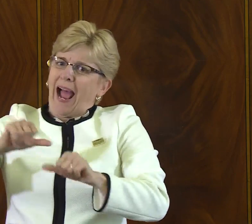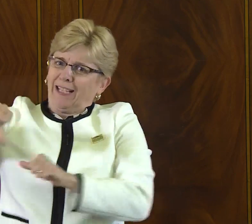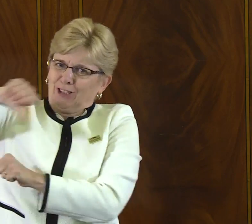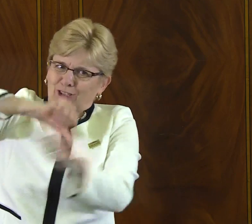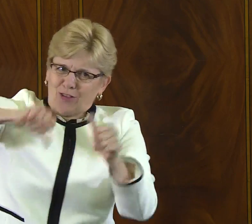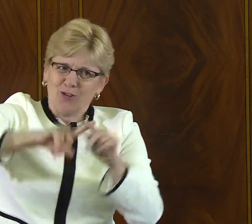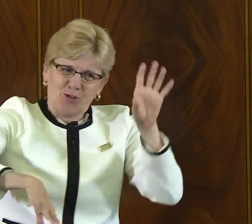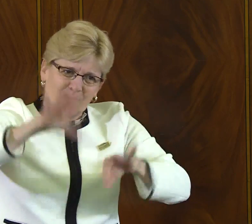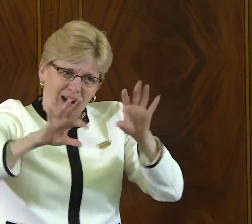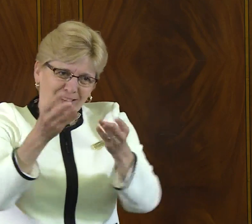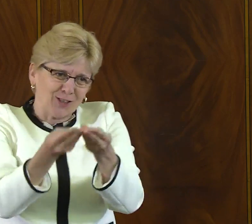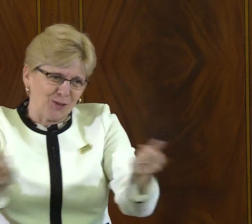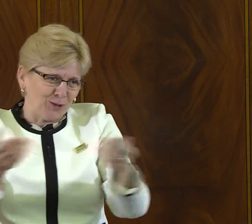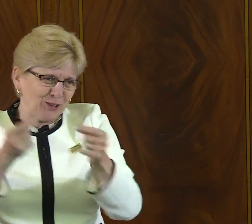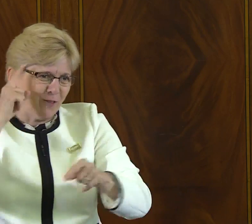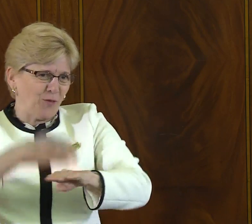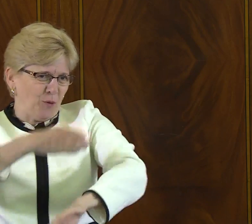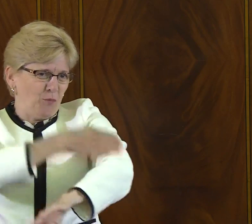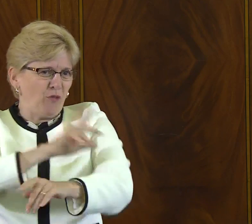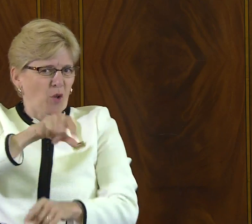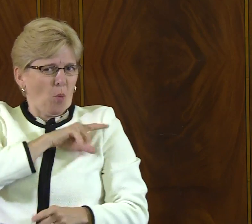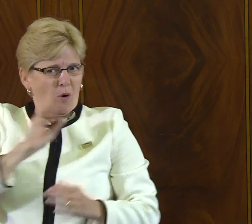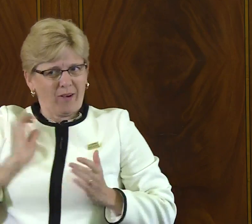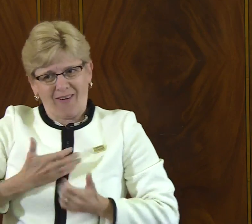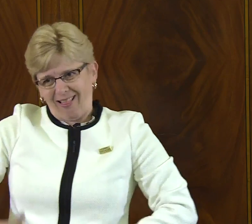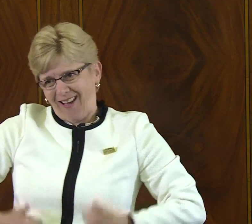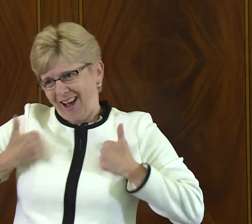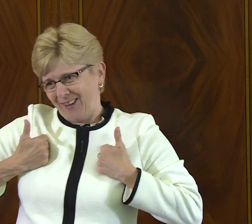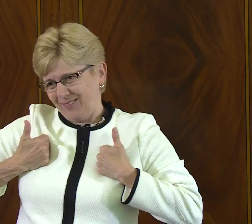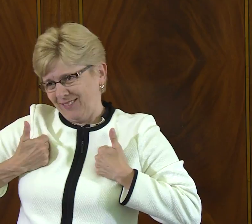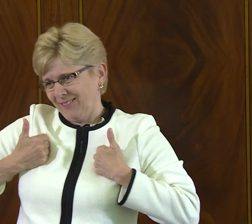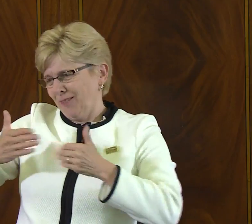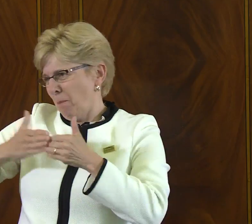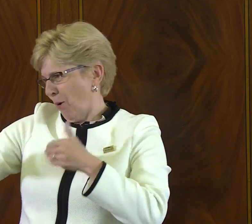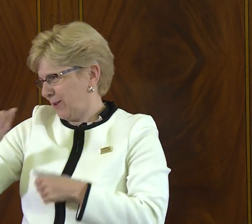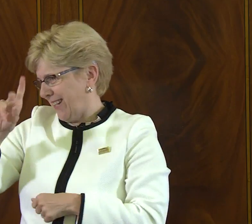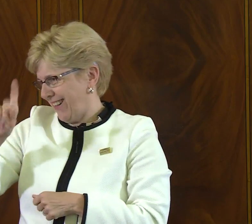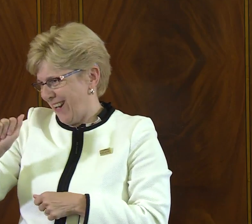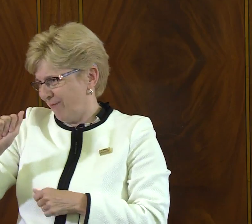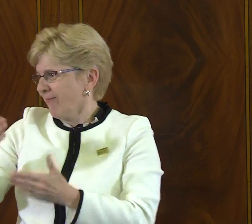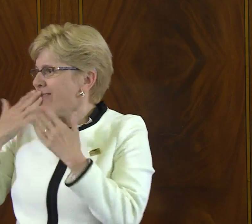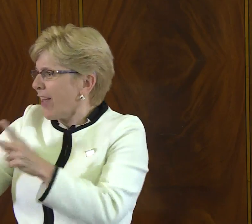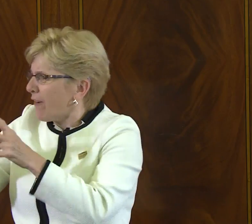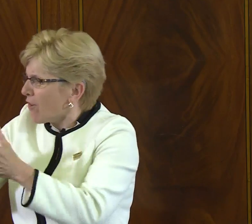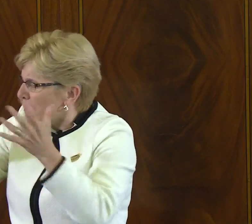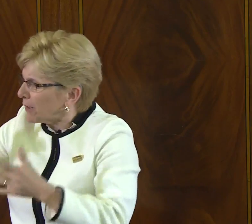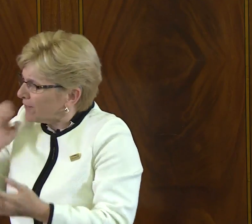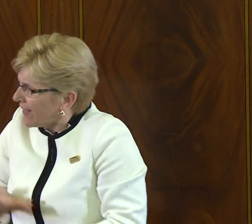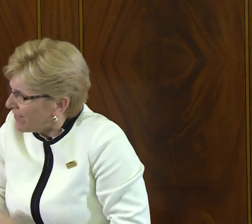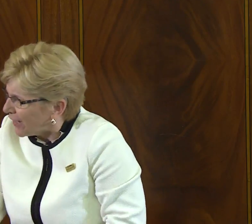You know, we must rely on each other to come up with these solutions to improve the quality of lives for everyone post ADA.